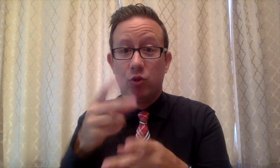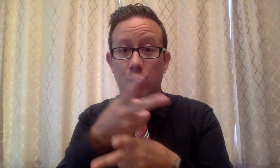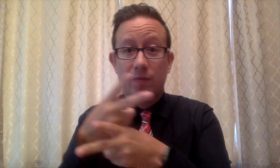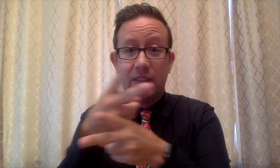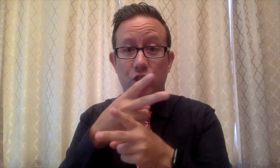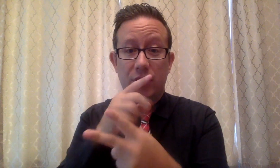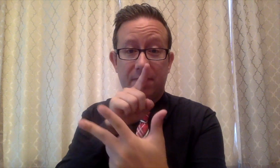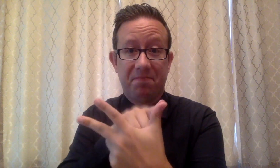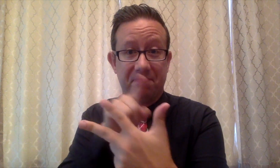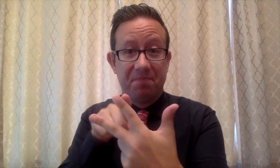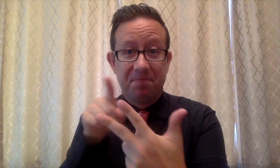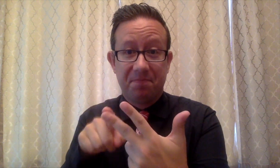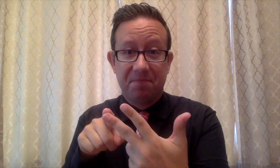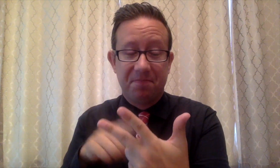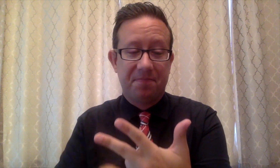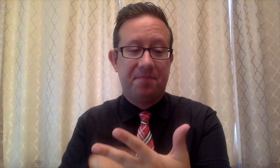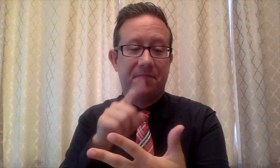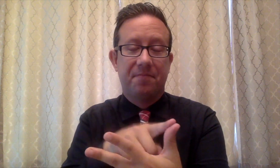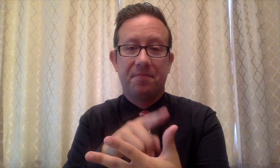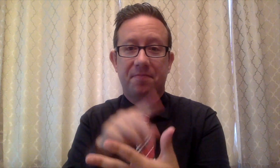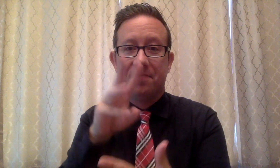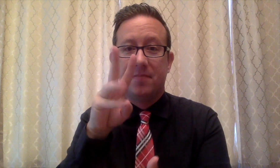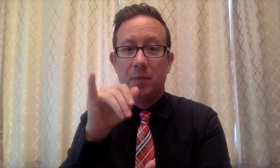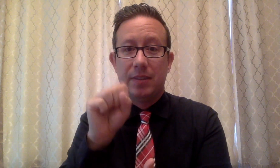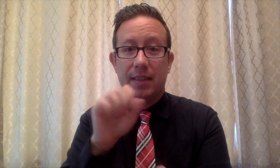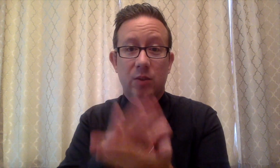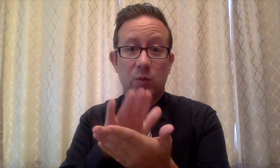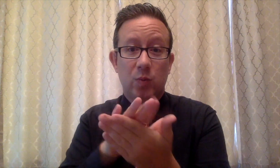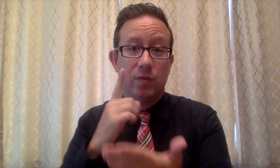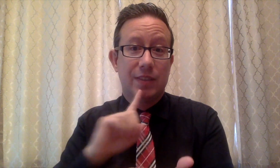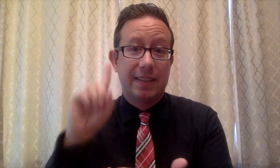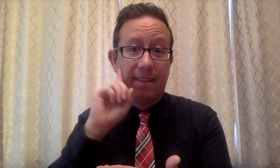includes the Wisconsin School for the Deaf (WSD),